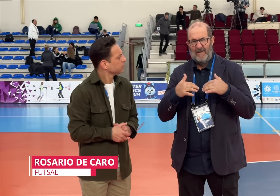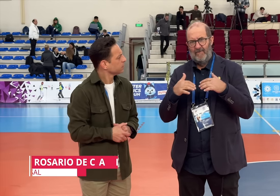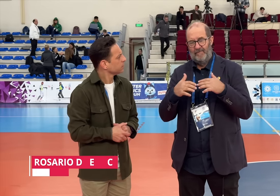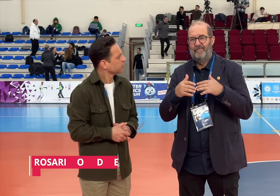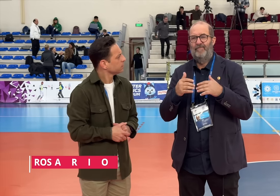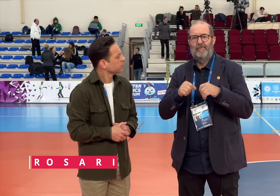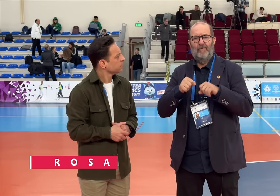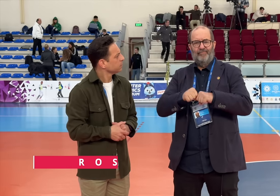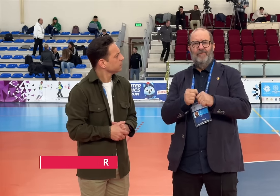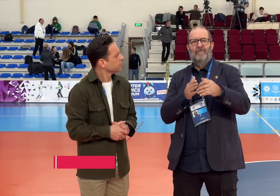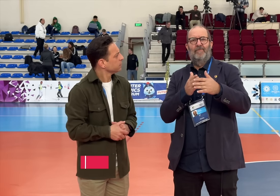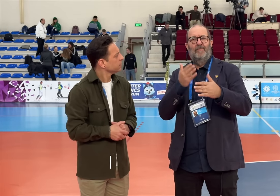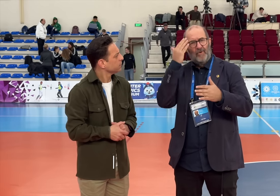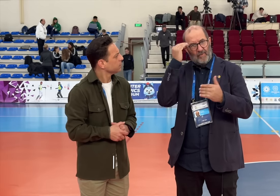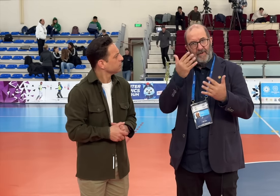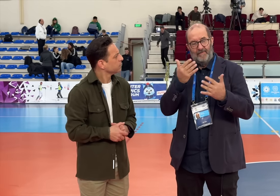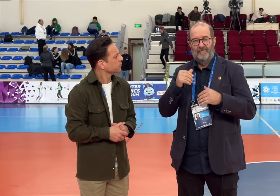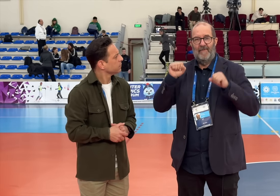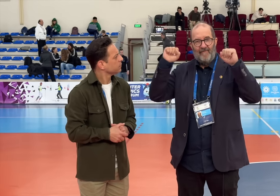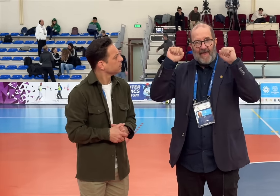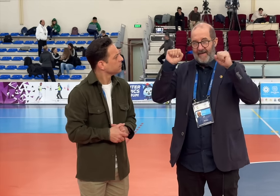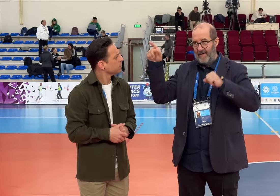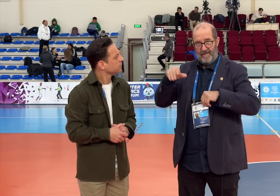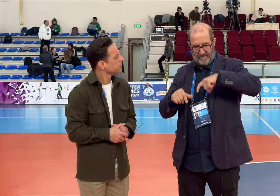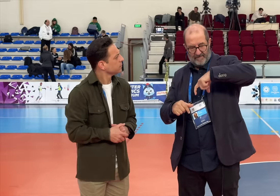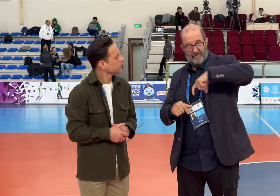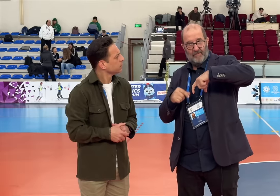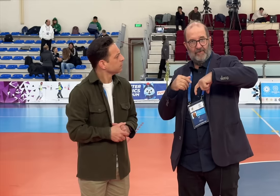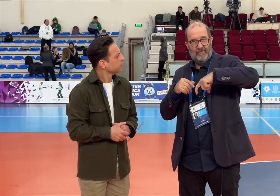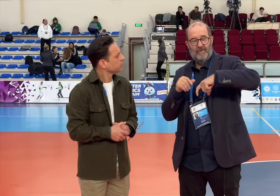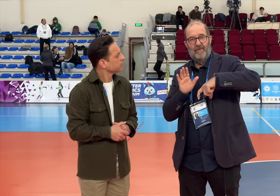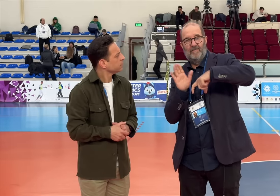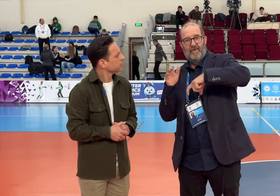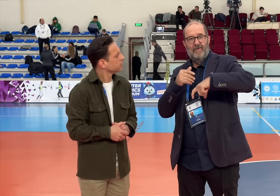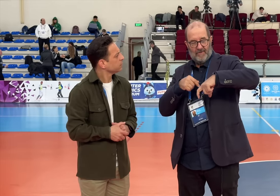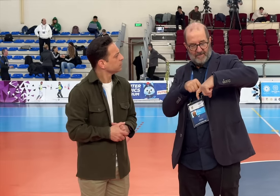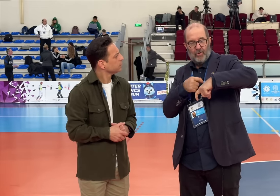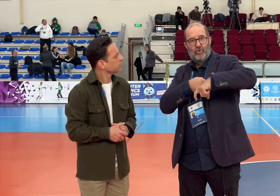there were fans from Brazil and Spain who were close to the